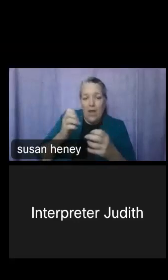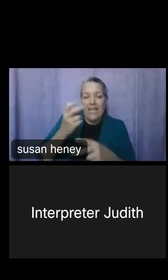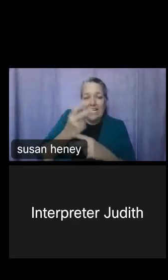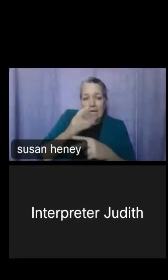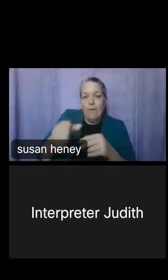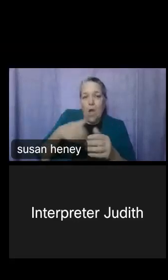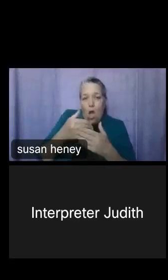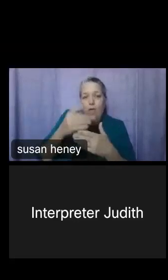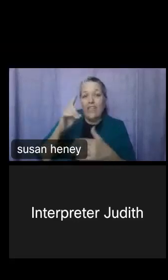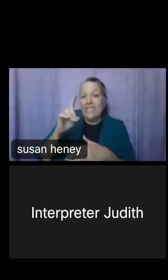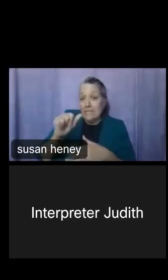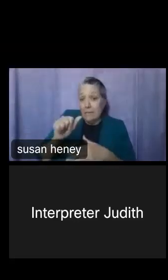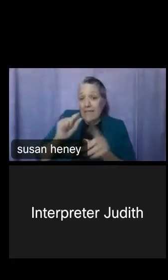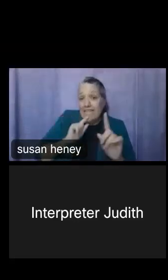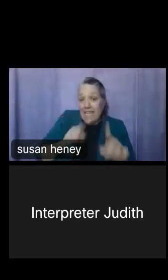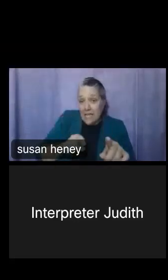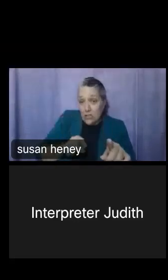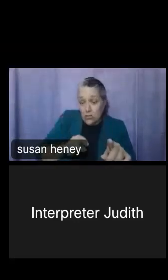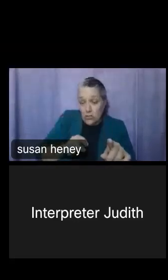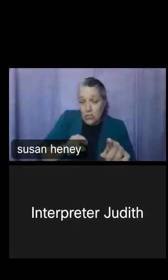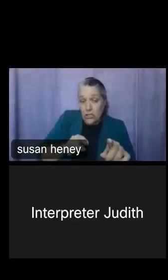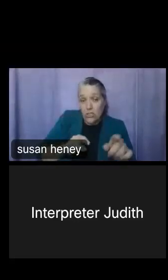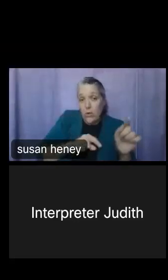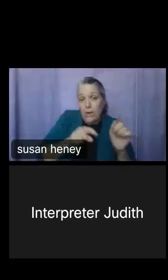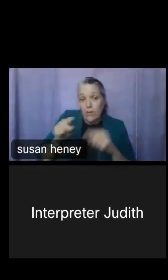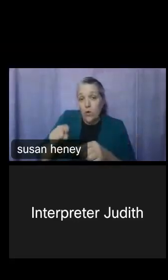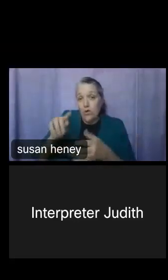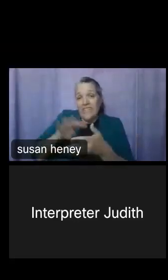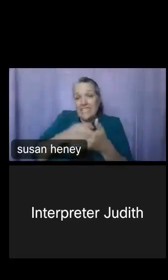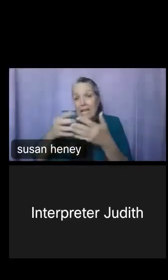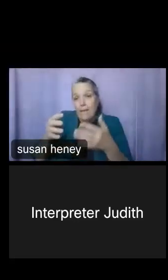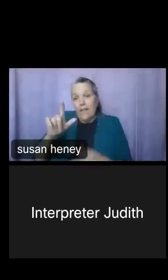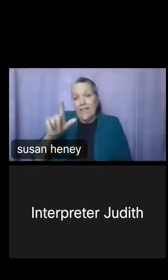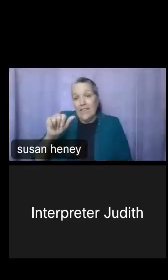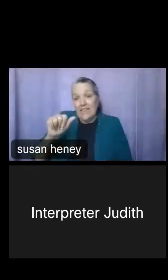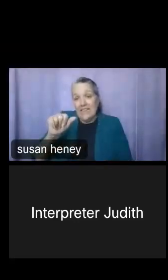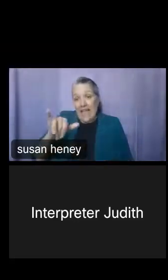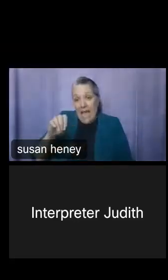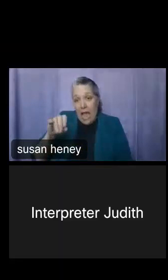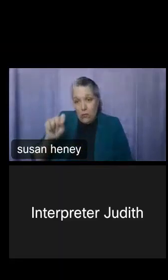answers, we're going to go ahead and go over to that table layout that I showed you. So